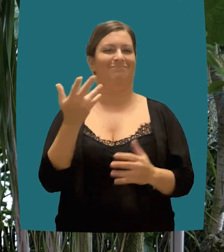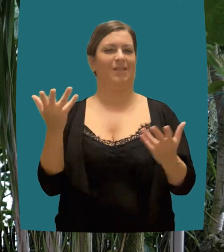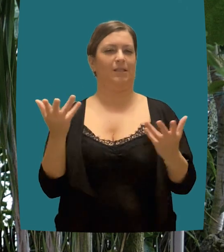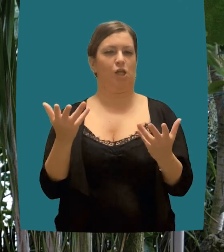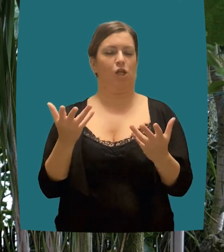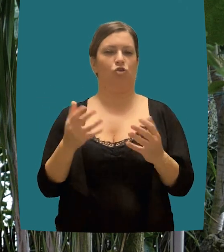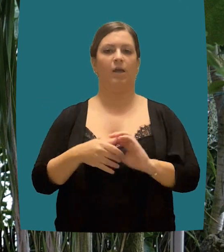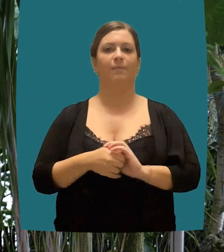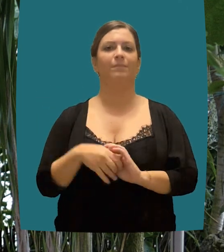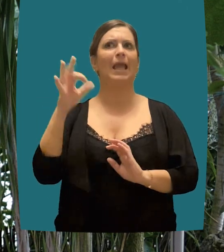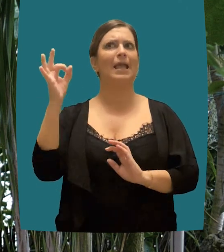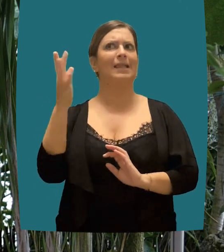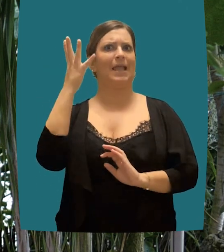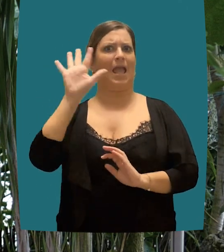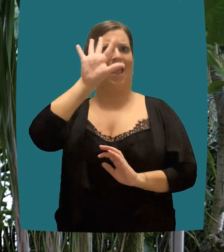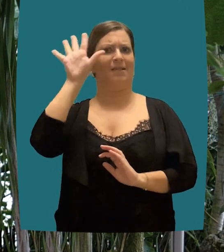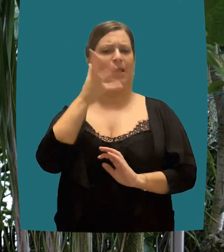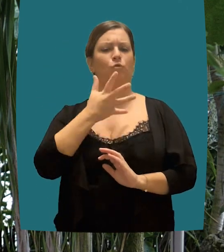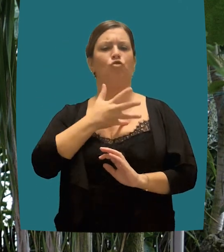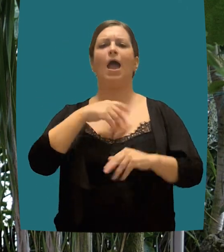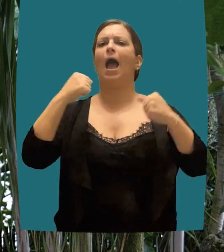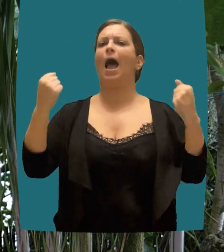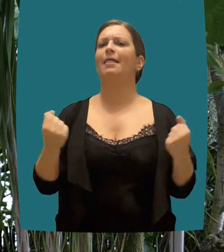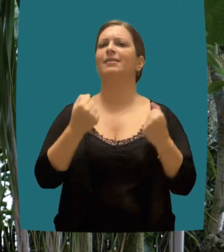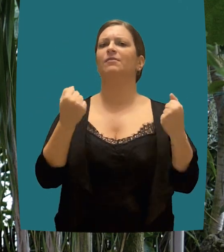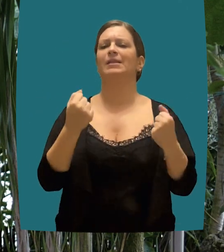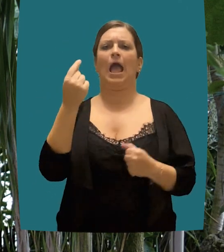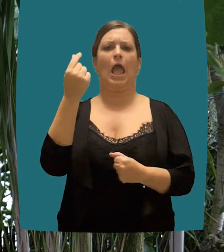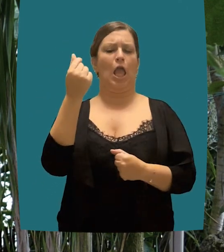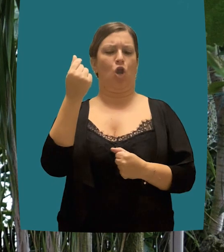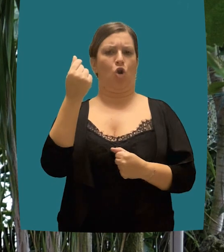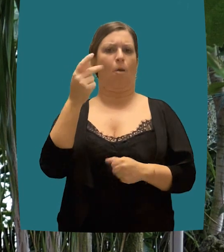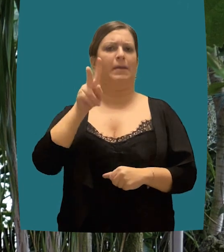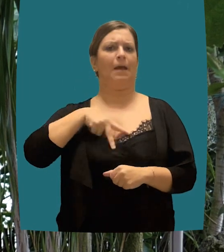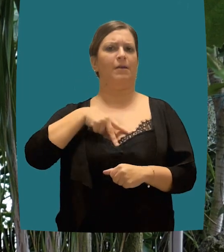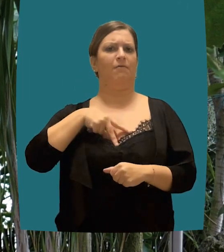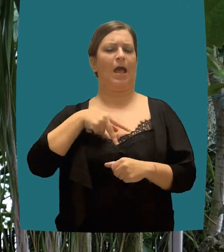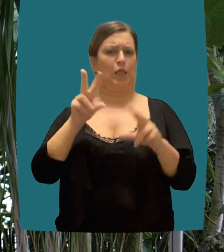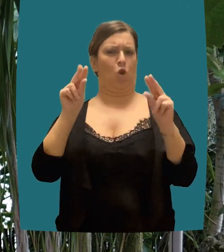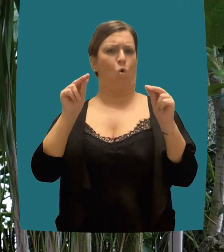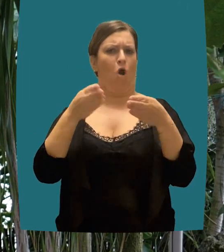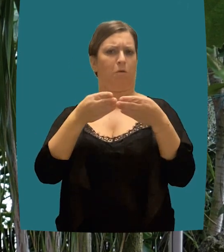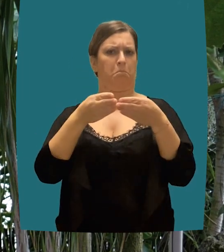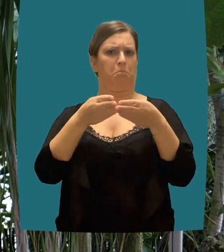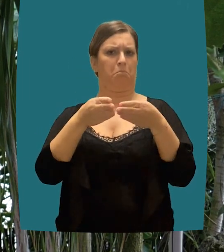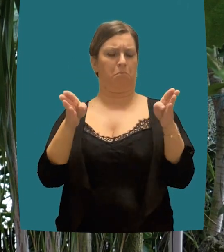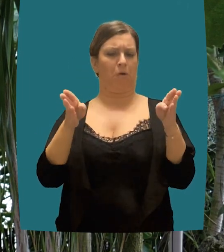by European Union institutions and international law. The three basic principles of our environmental law